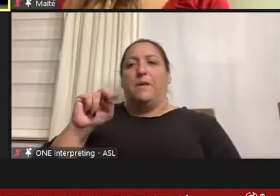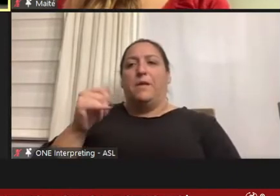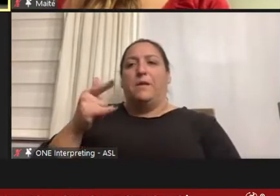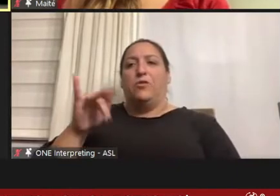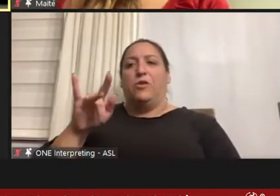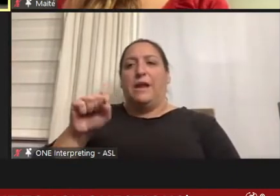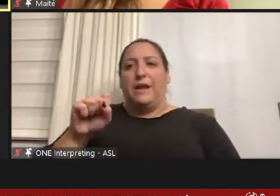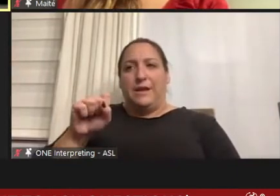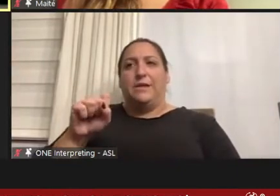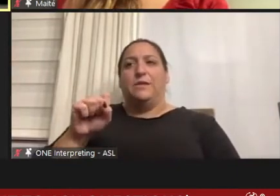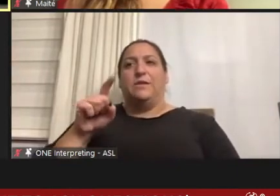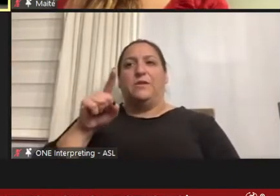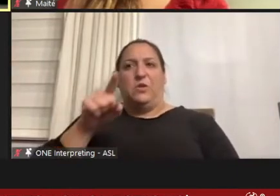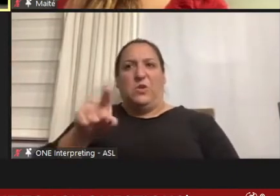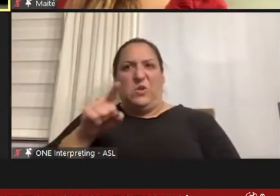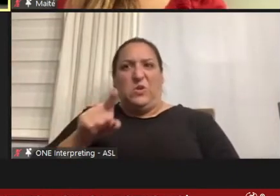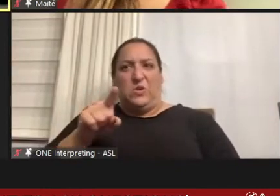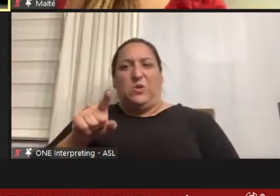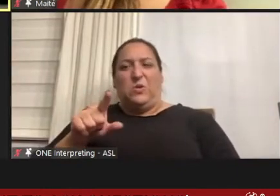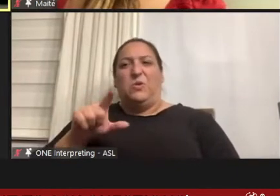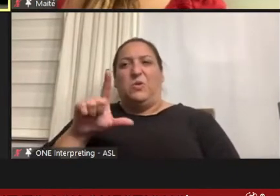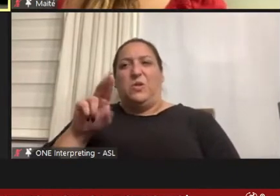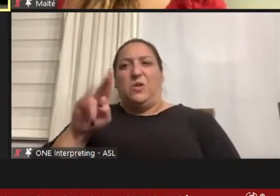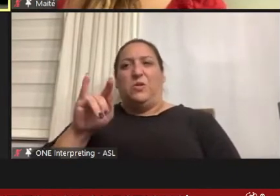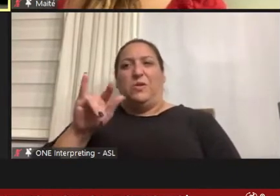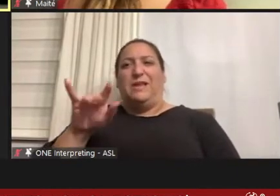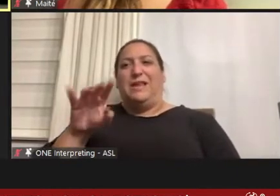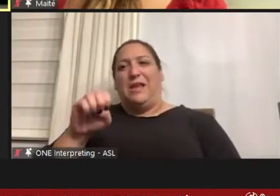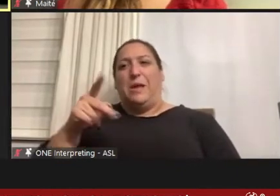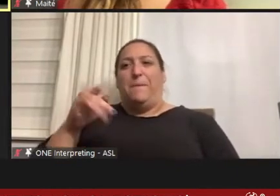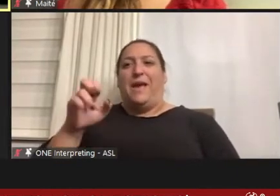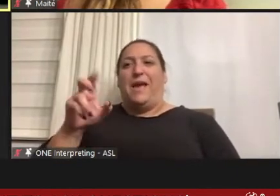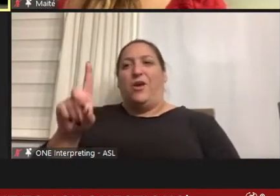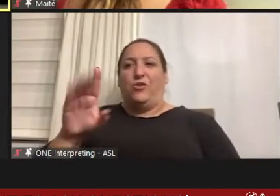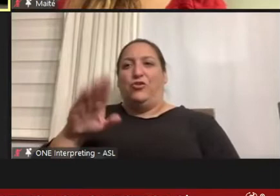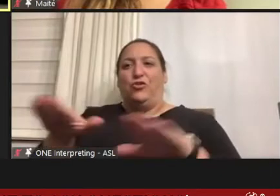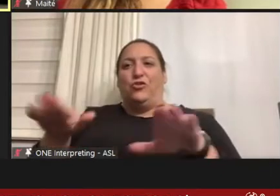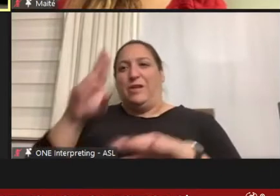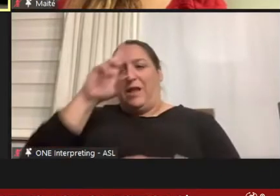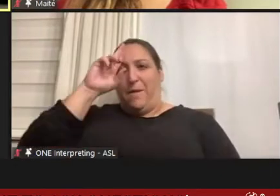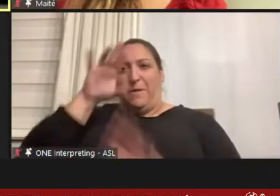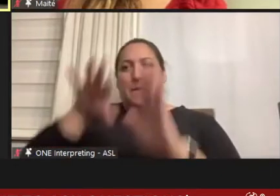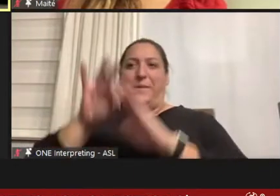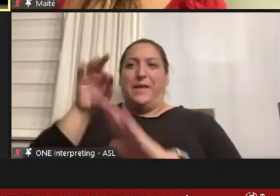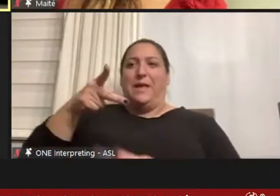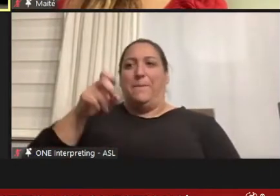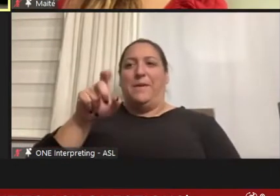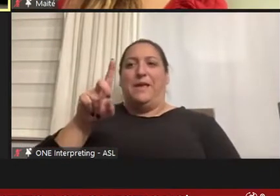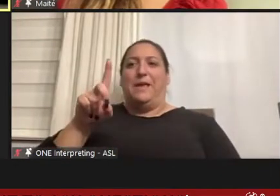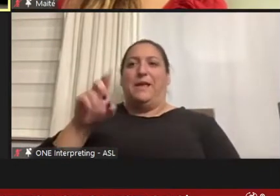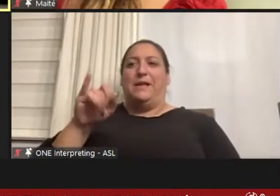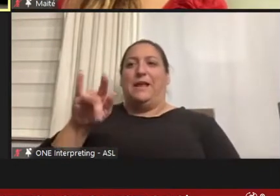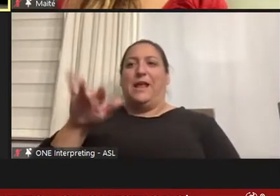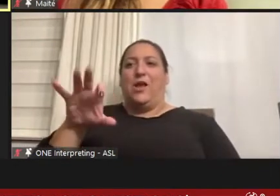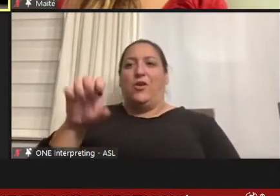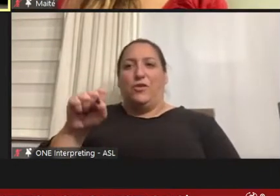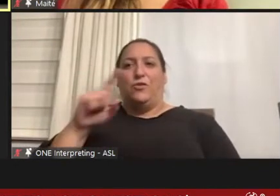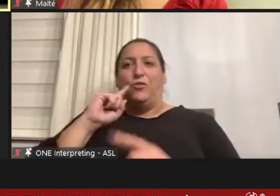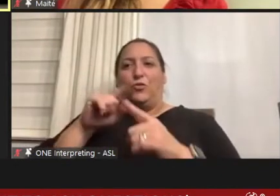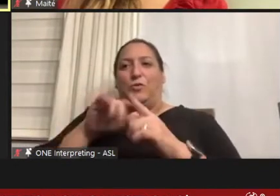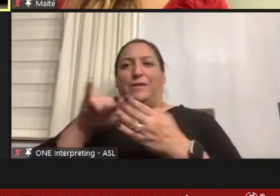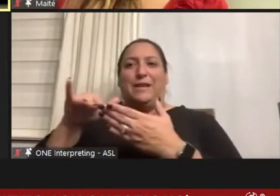hall at Lucile Packard Children's Hospital, and choosing pediatric squeaks modes like applying for